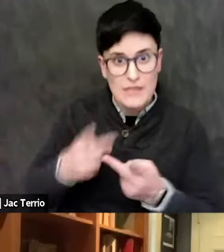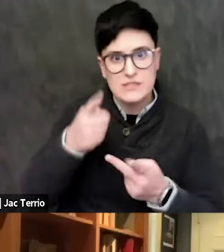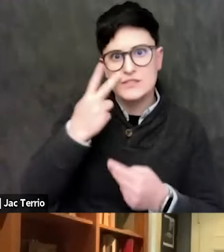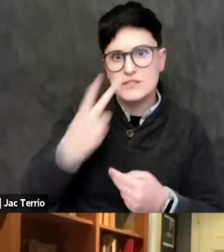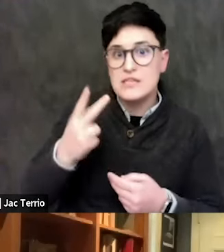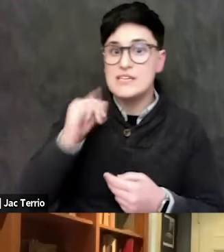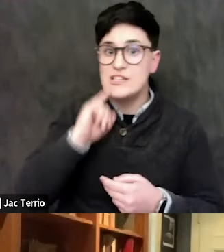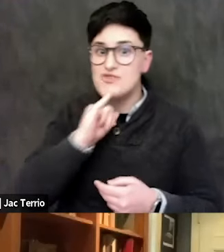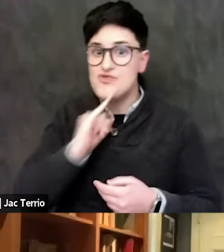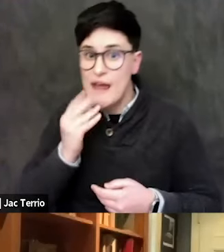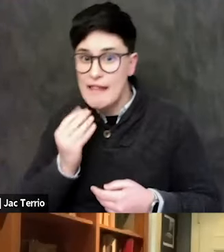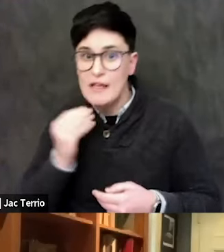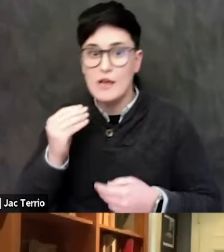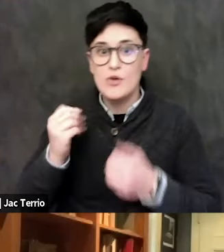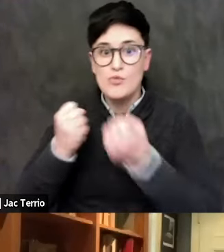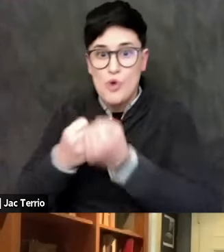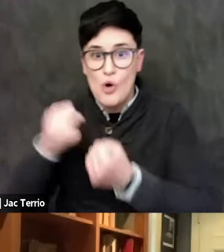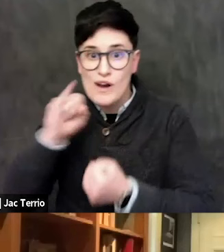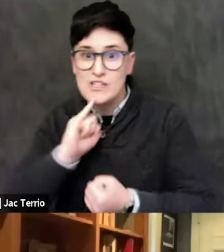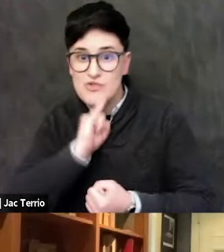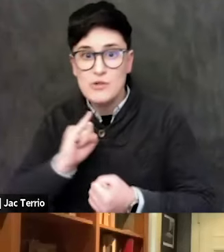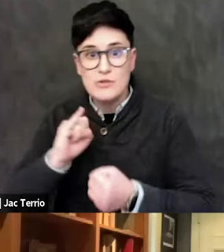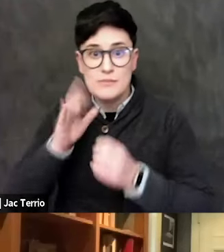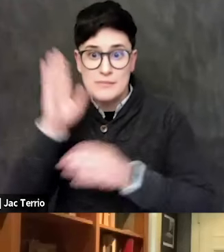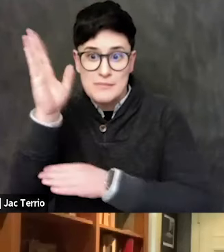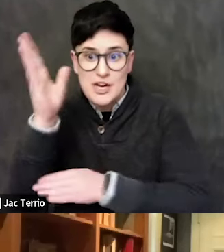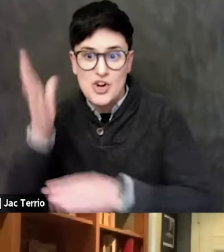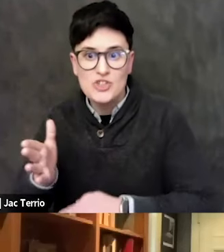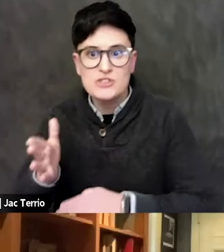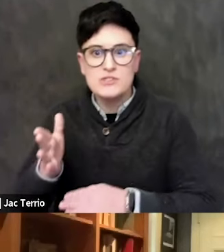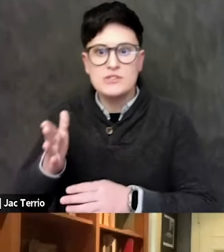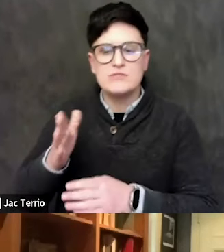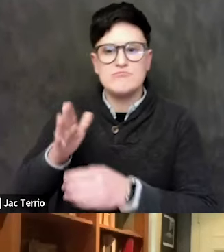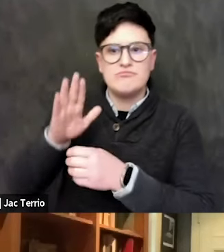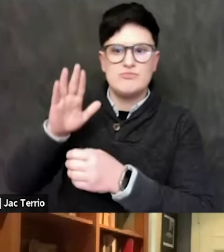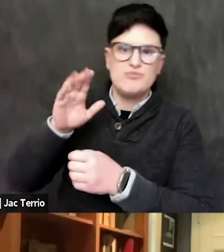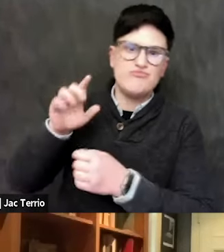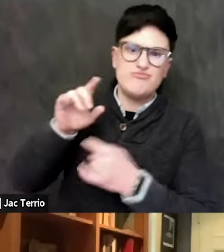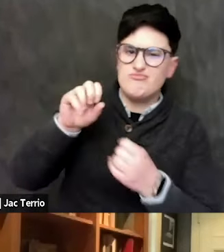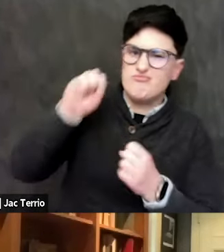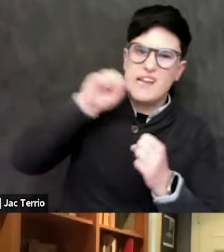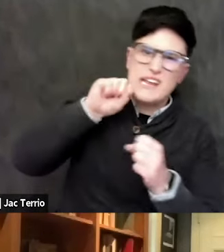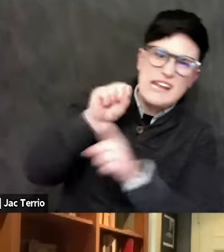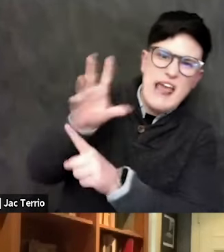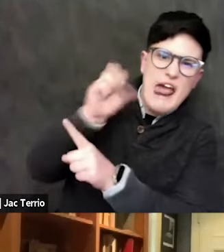were shouted down, a heckler's veto. We've had attempts to... You know, professors who have decided